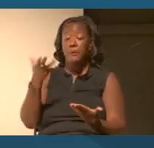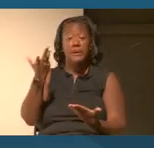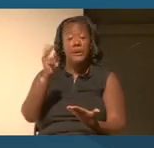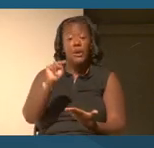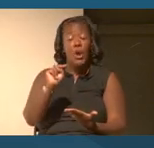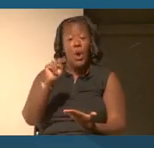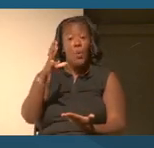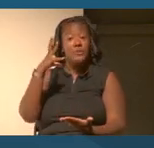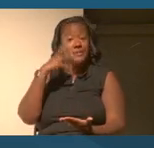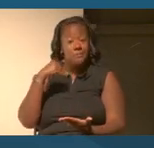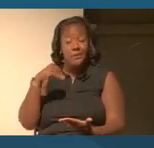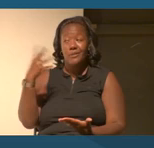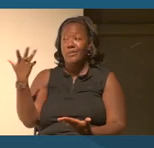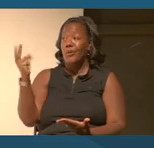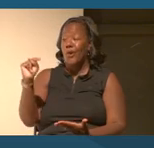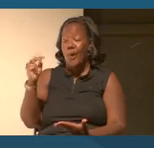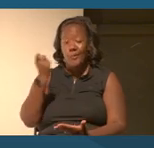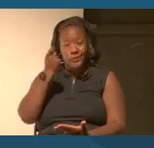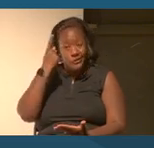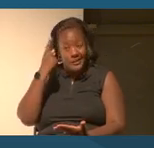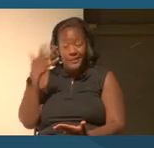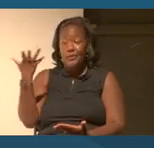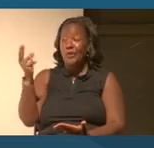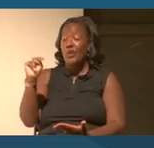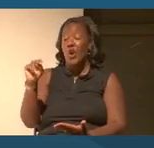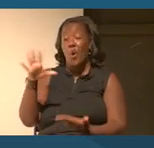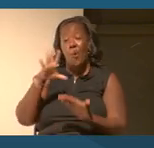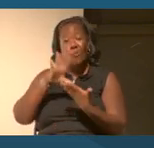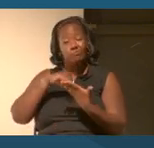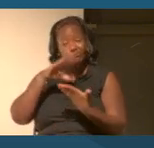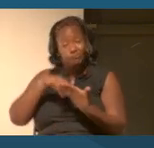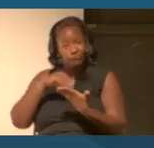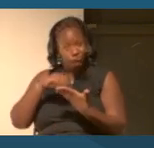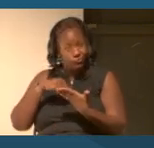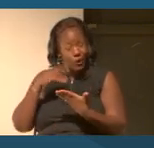own understandings of their own learning systems to the concept.